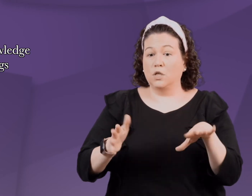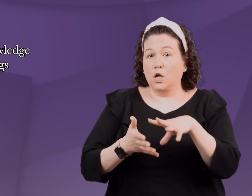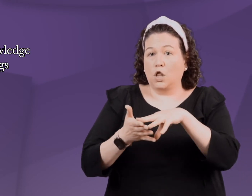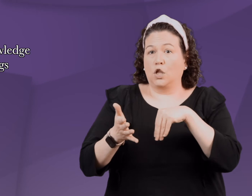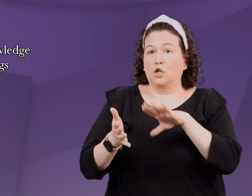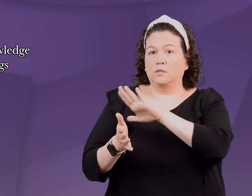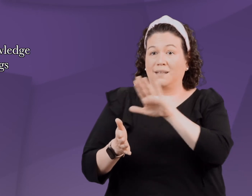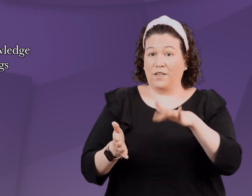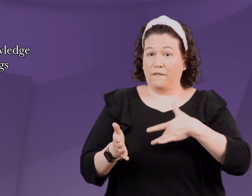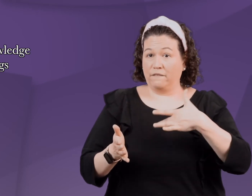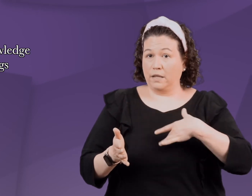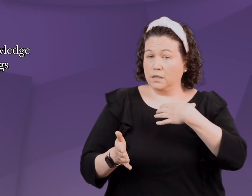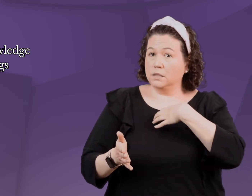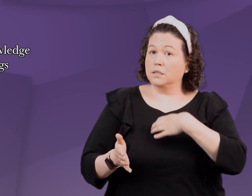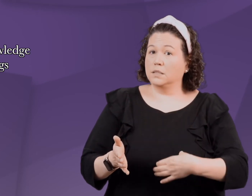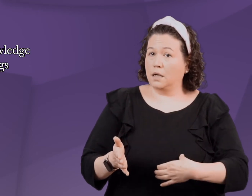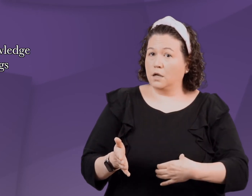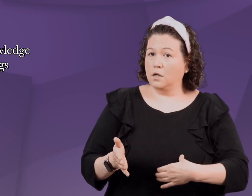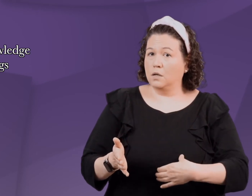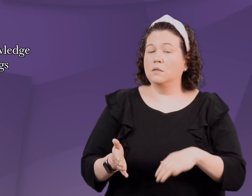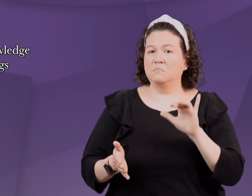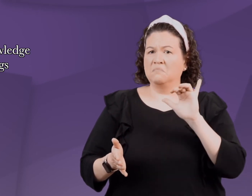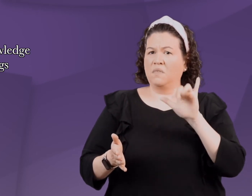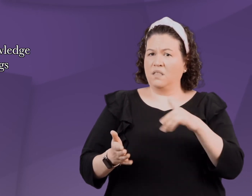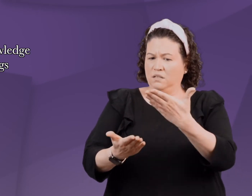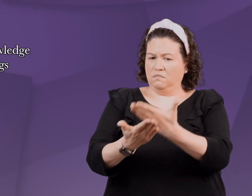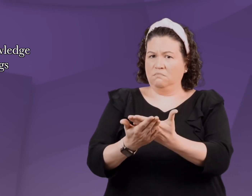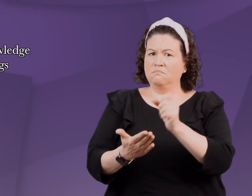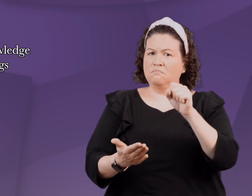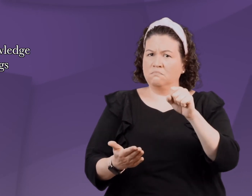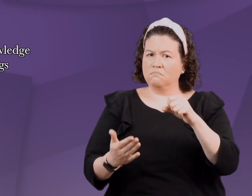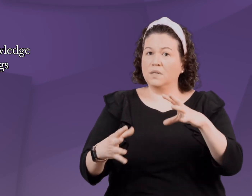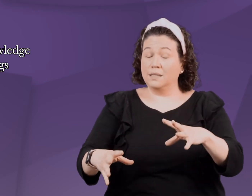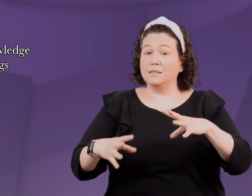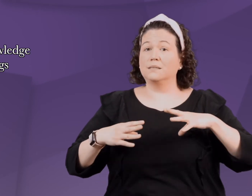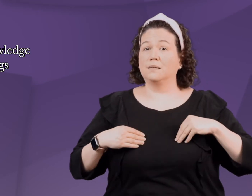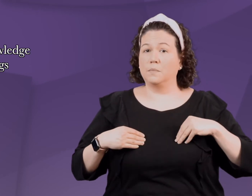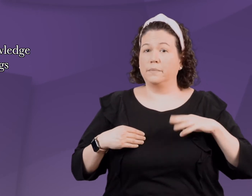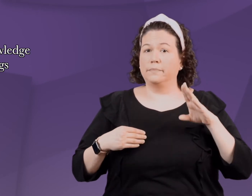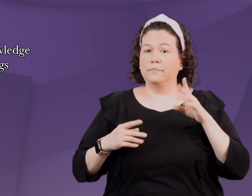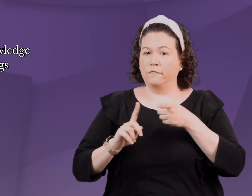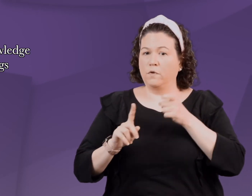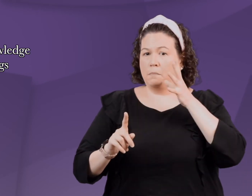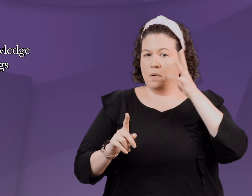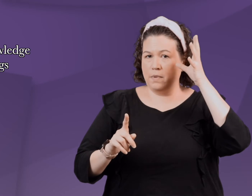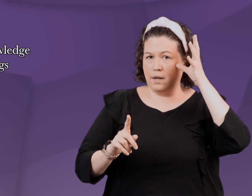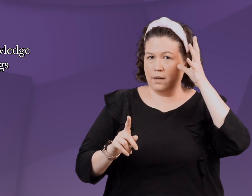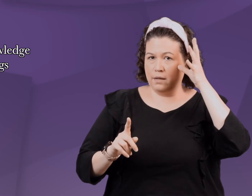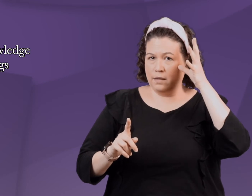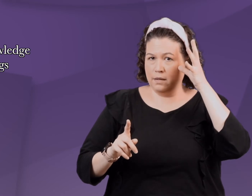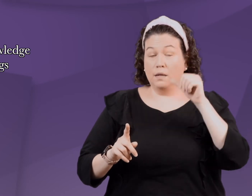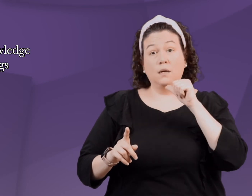The child learns that his feelings, desires and wishes are valid and accepted